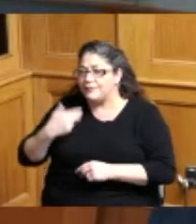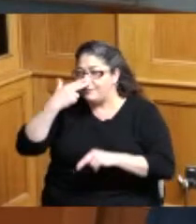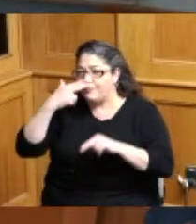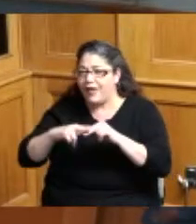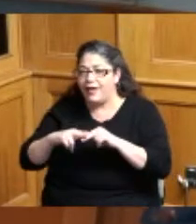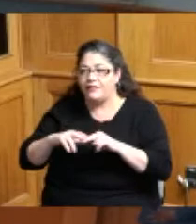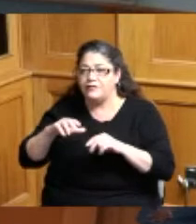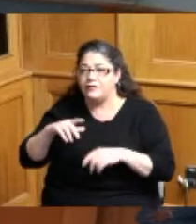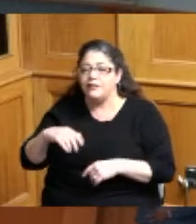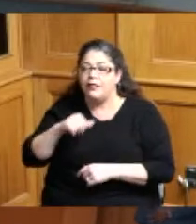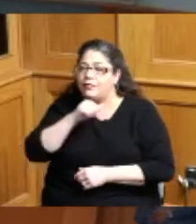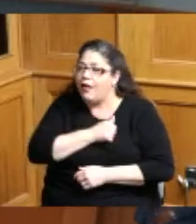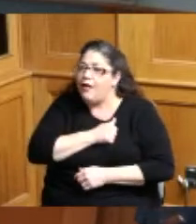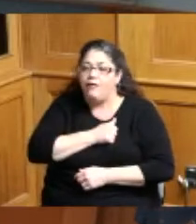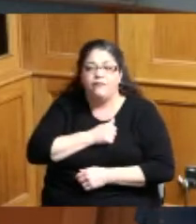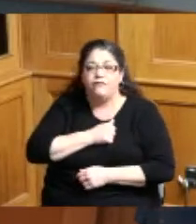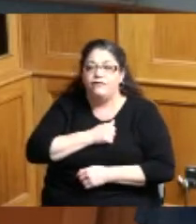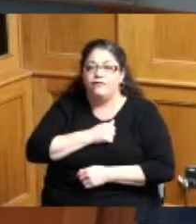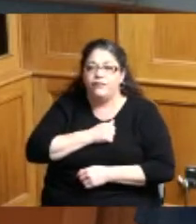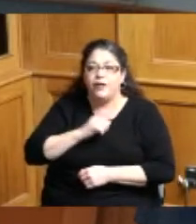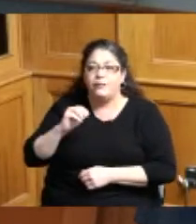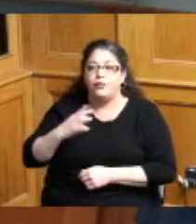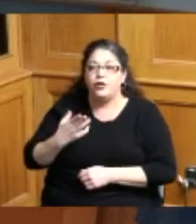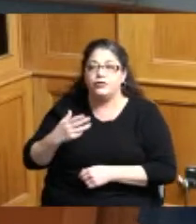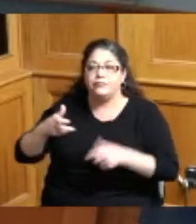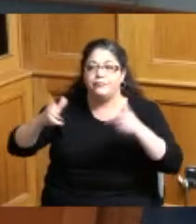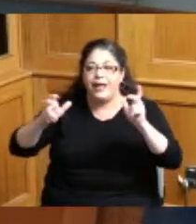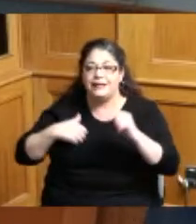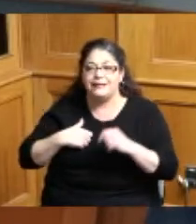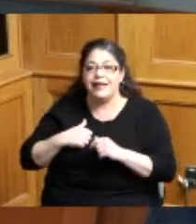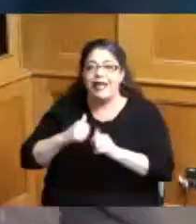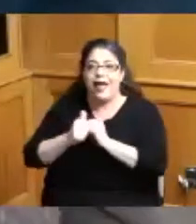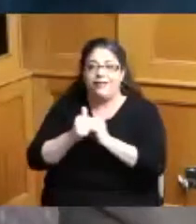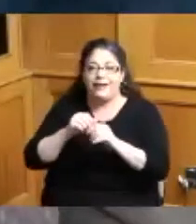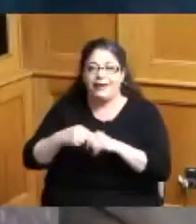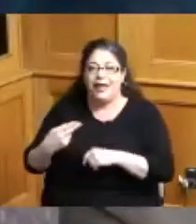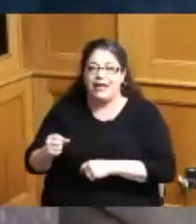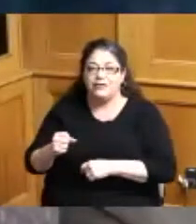who doesn't love march madness I too played athletics in high school believe it or not